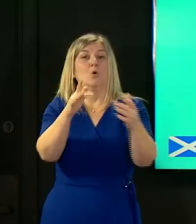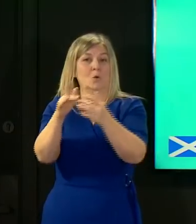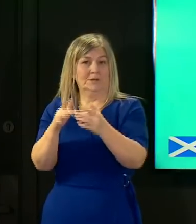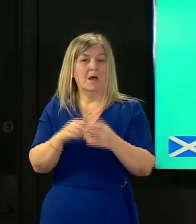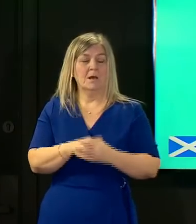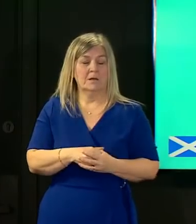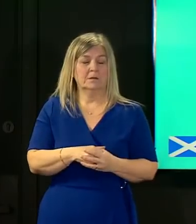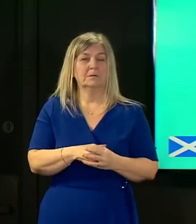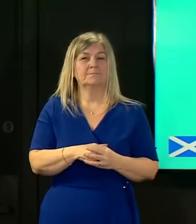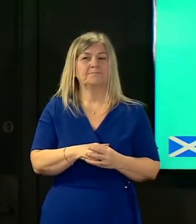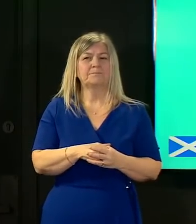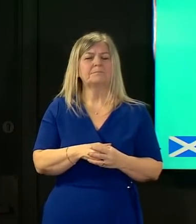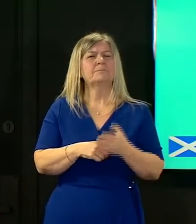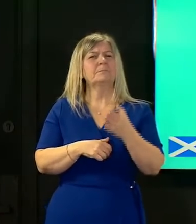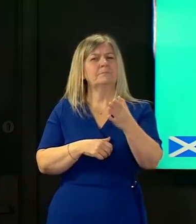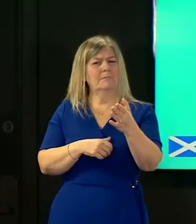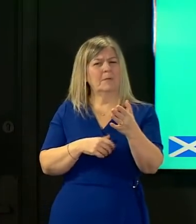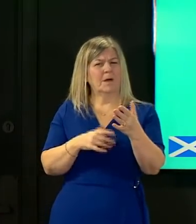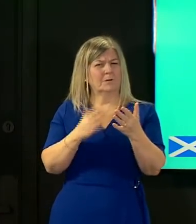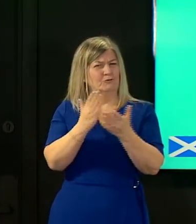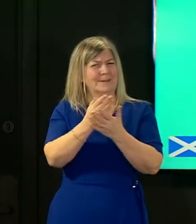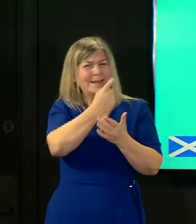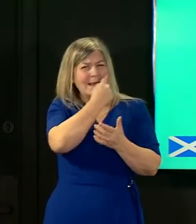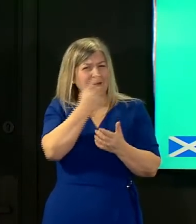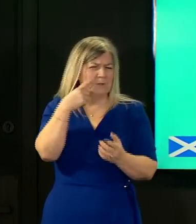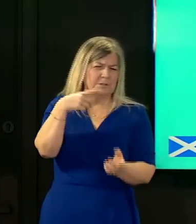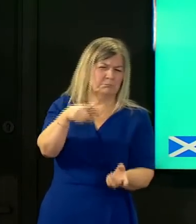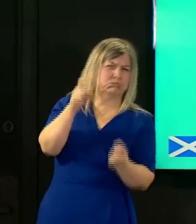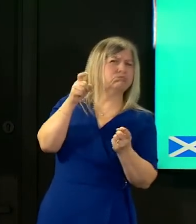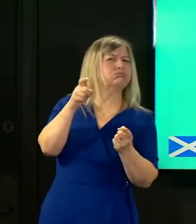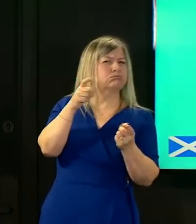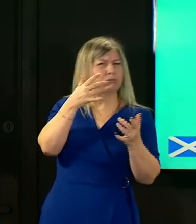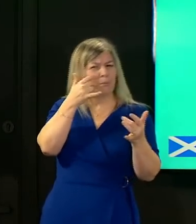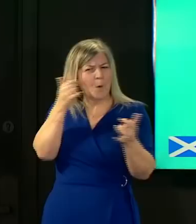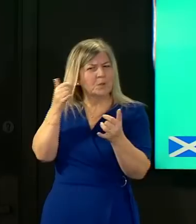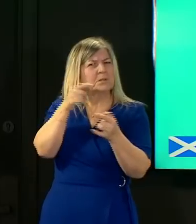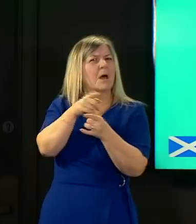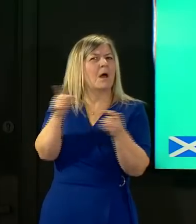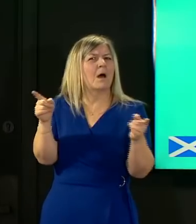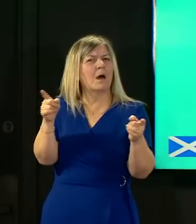how we continue to monitor the evidence around the transmission and the use of ppe and there